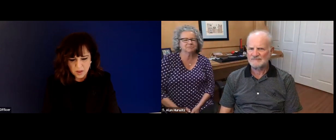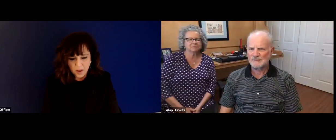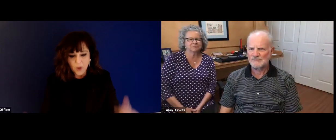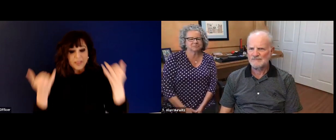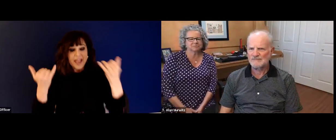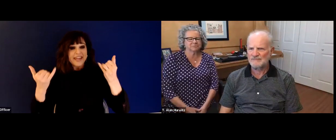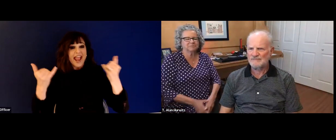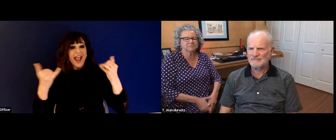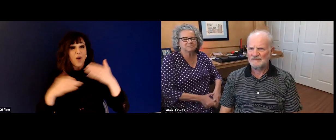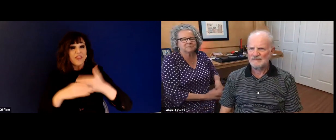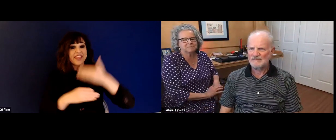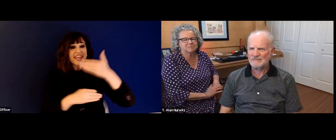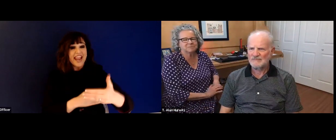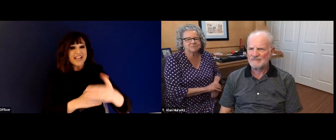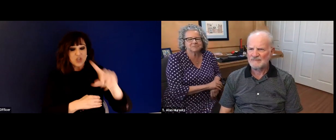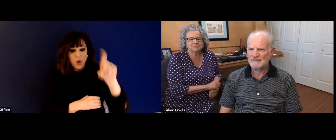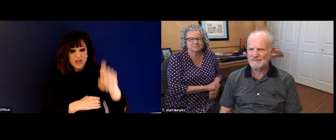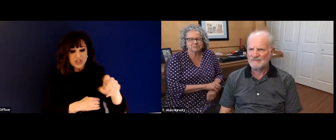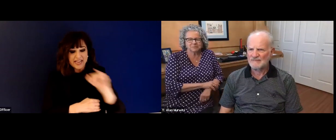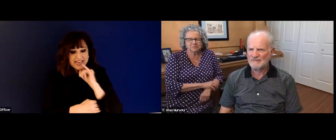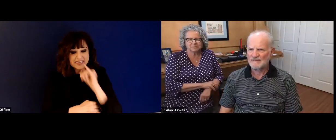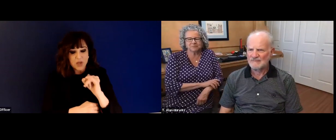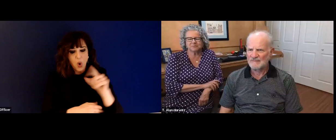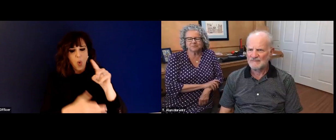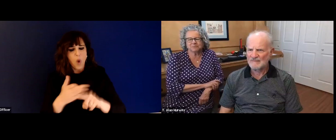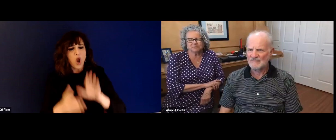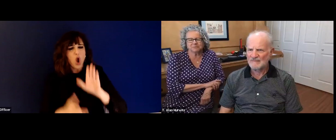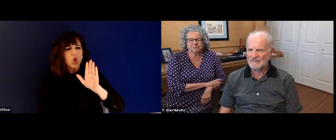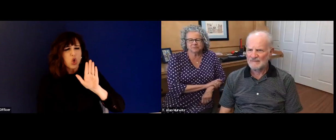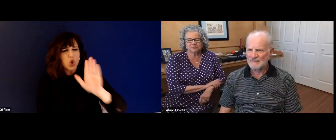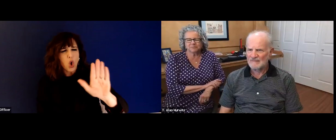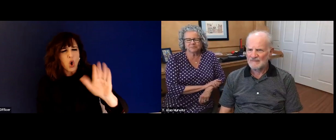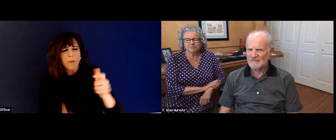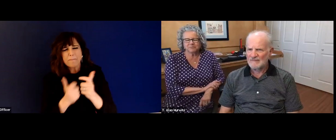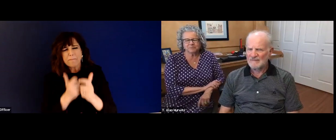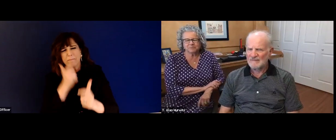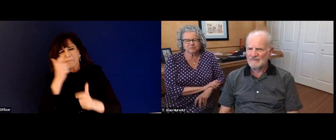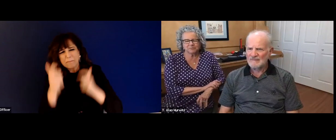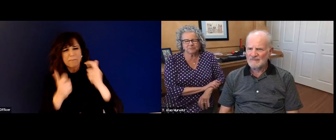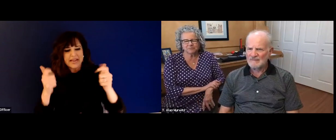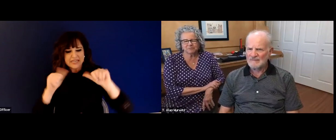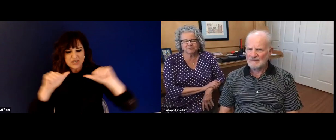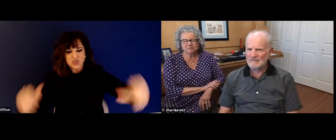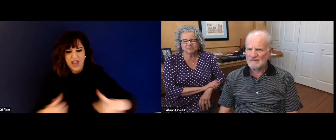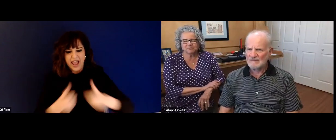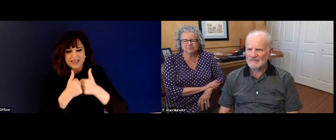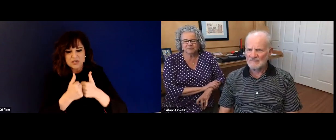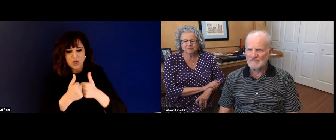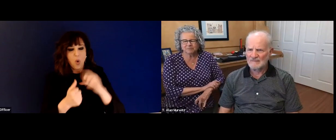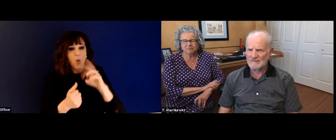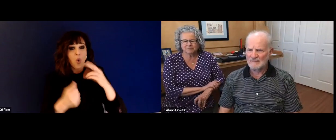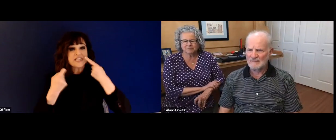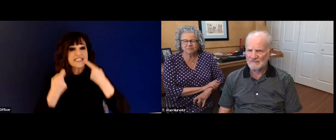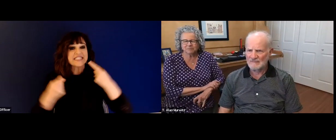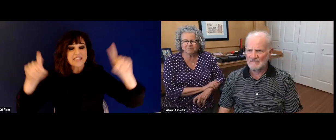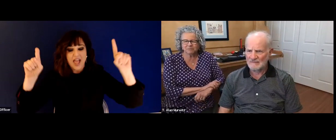All right. Just looking at my list for the next question. All